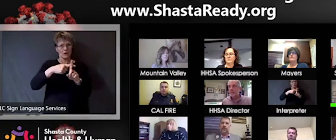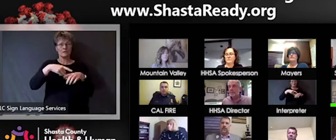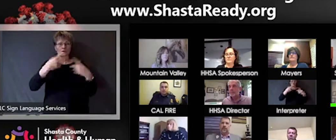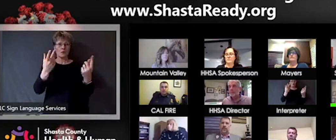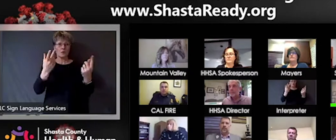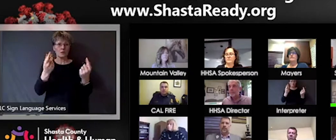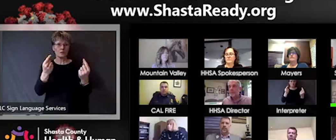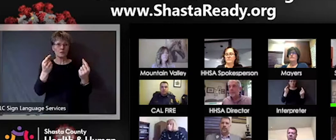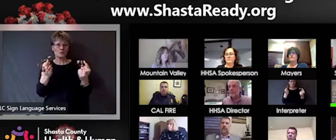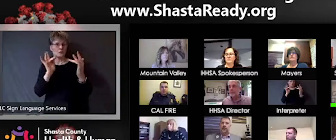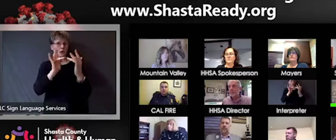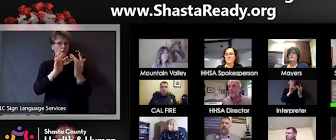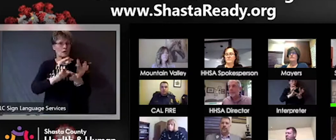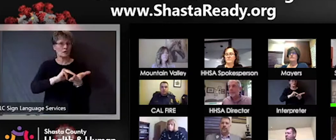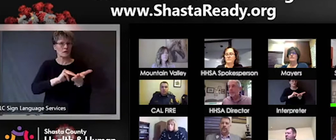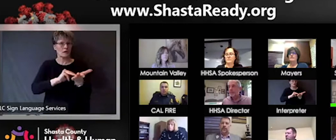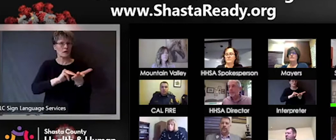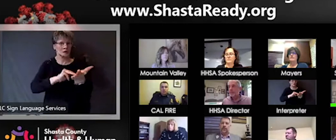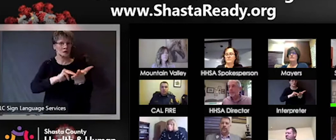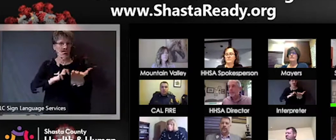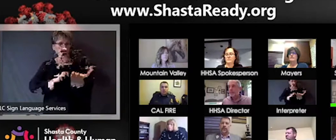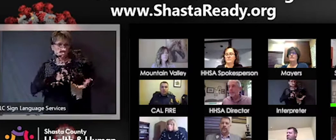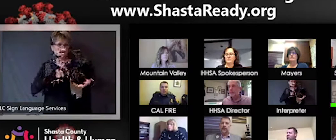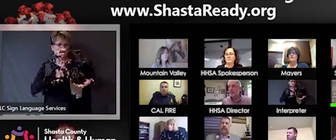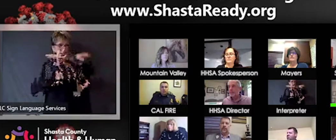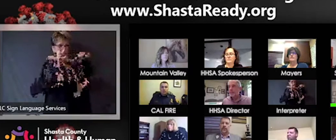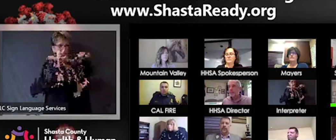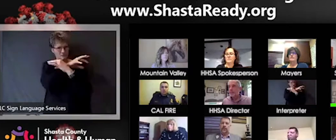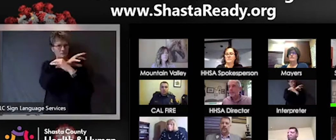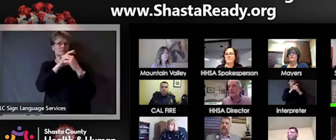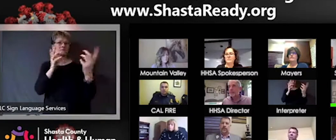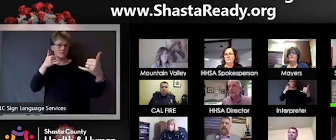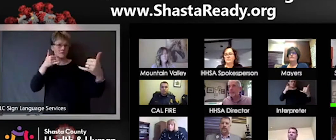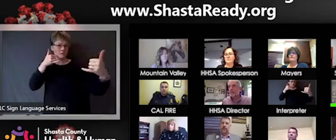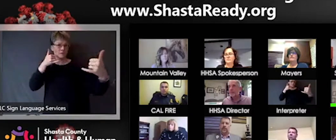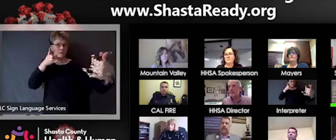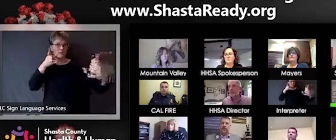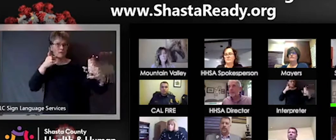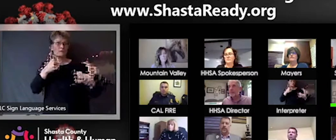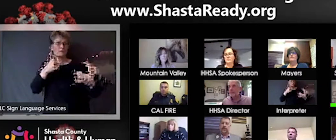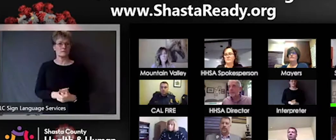what's going on with you. It does not require assessment of exposure other